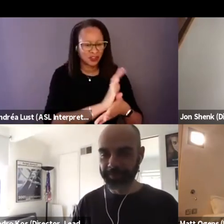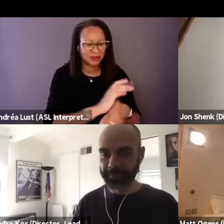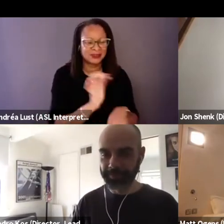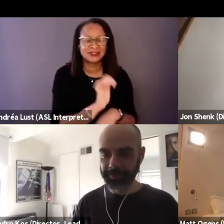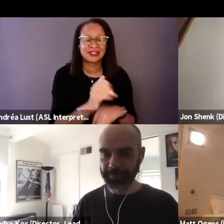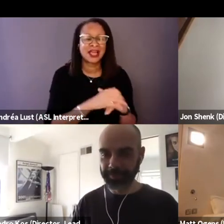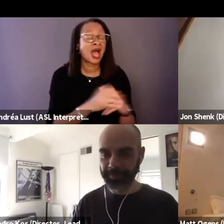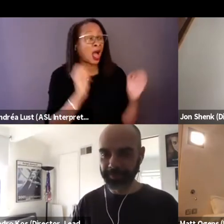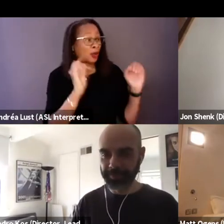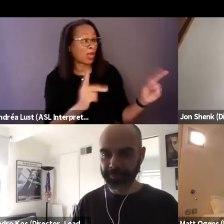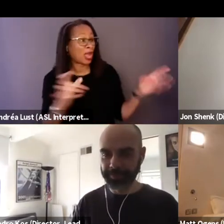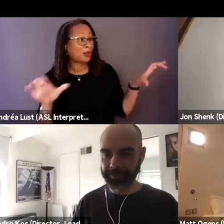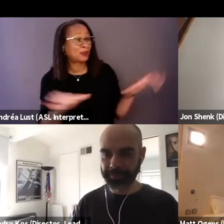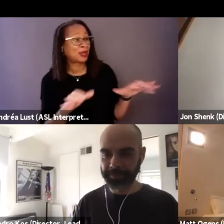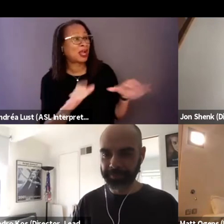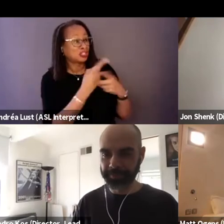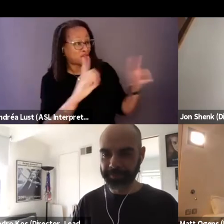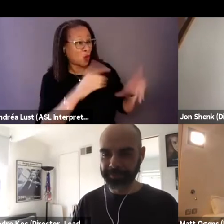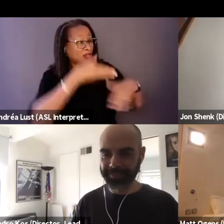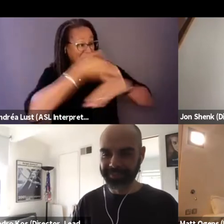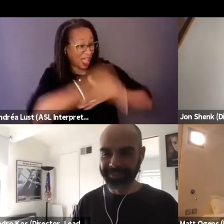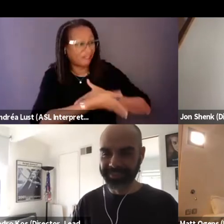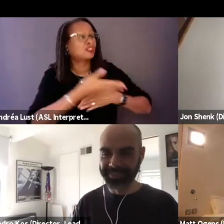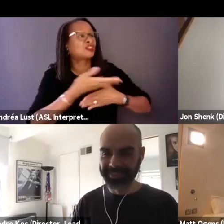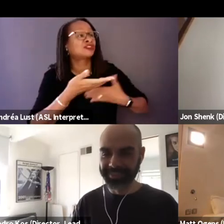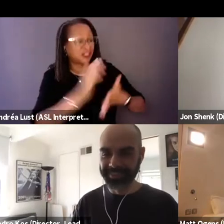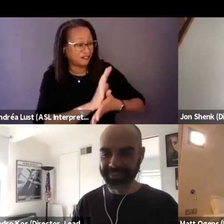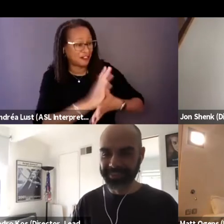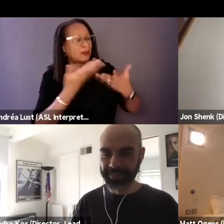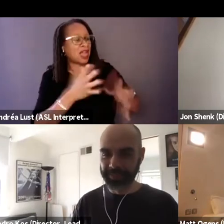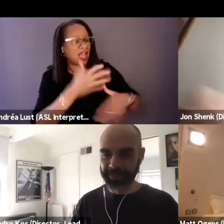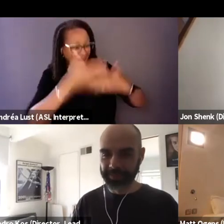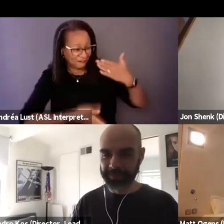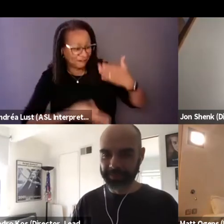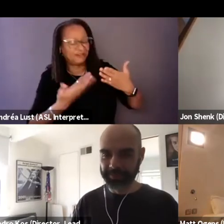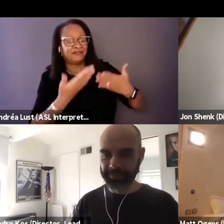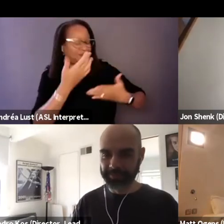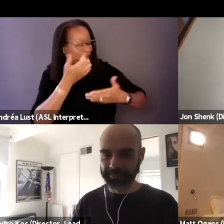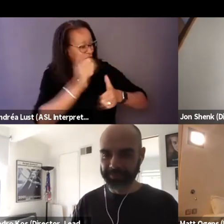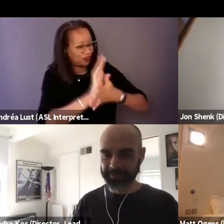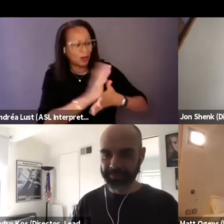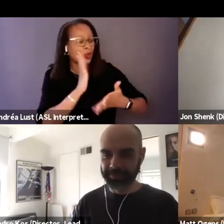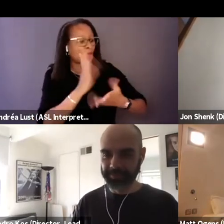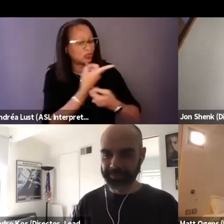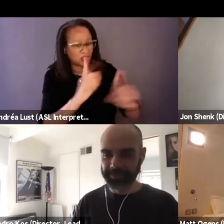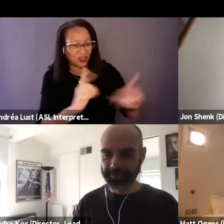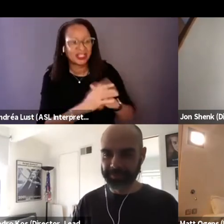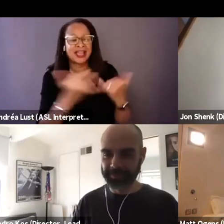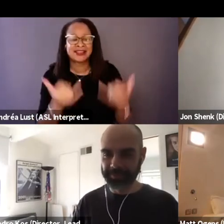we're going to divorce after every film now it's like experience of